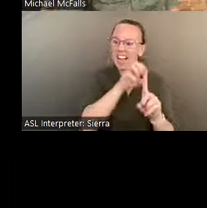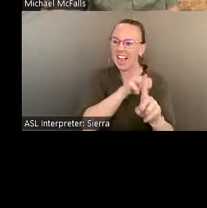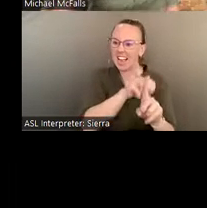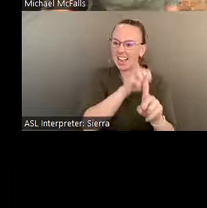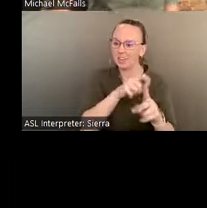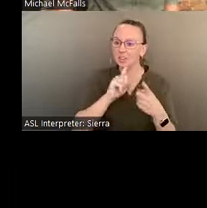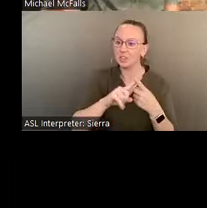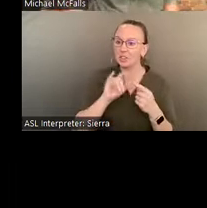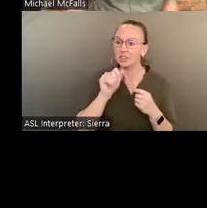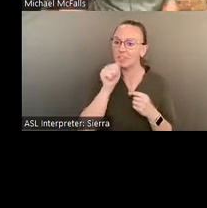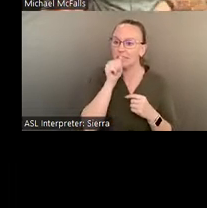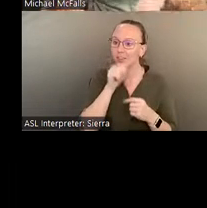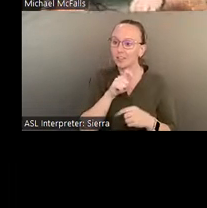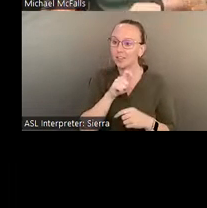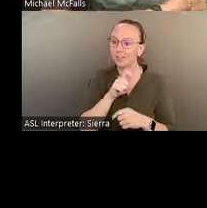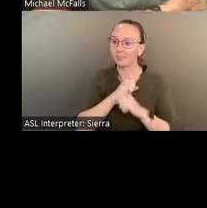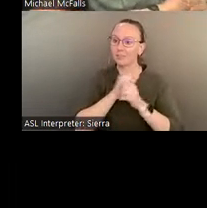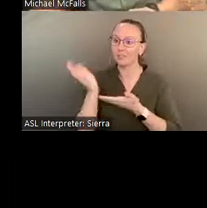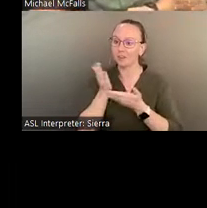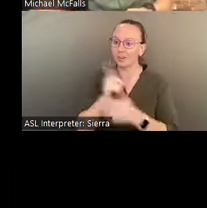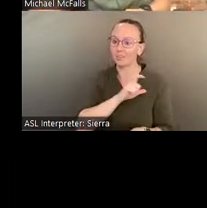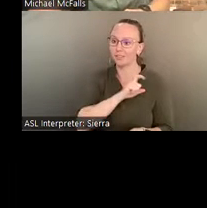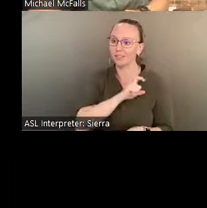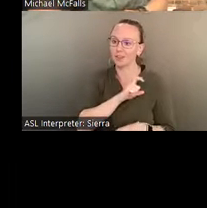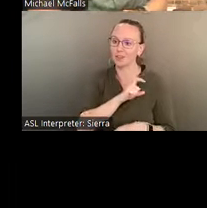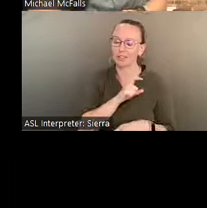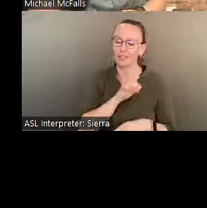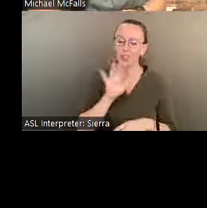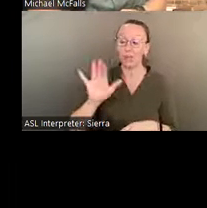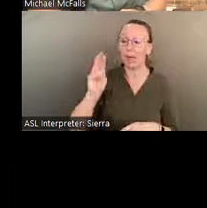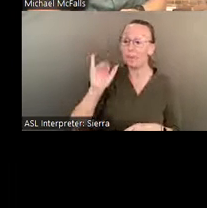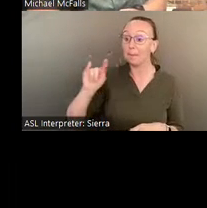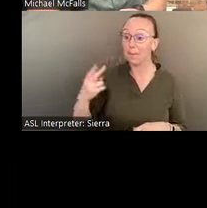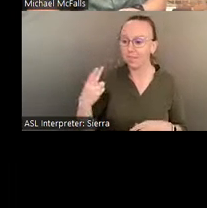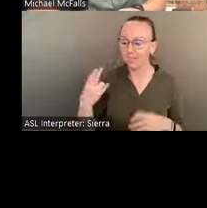So the myth of Eddie still continues, but I have some suspicion other things were going